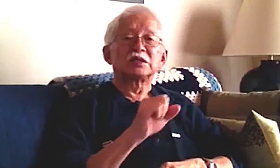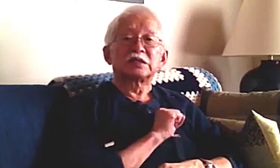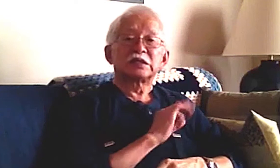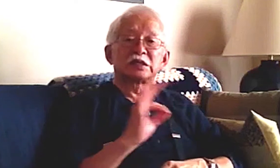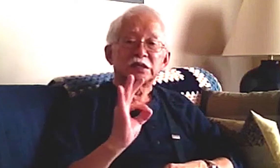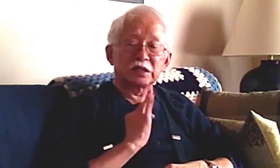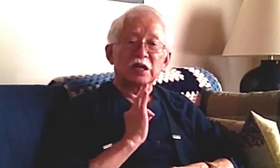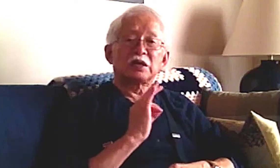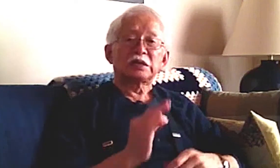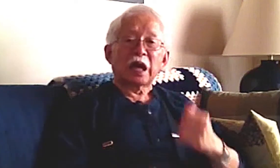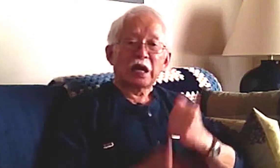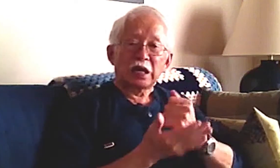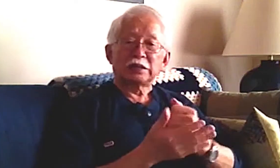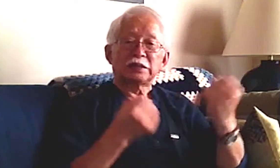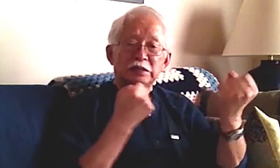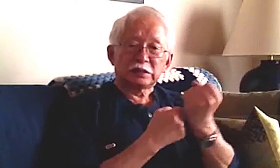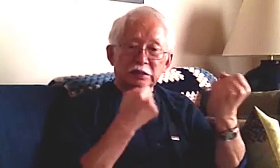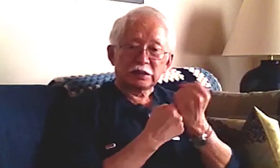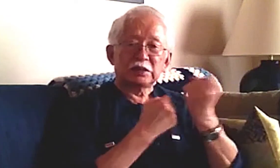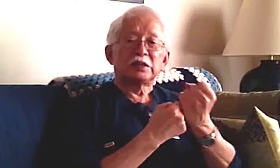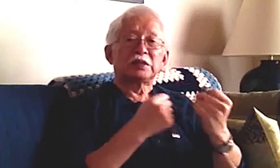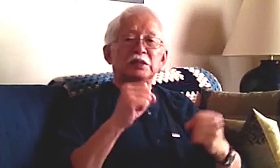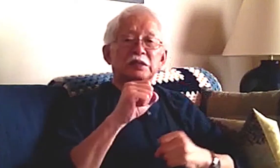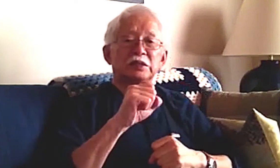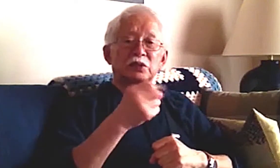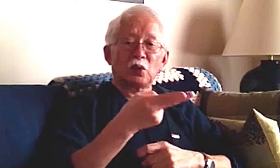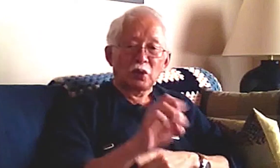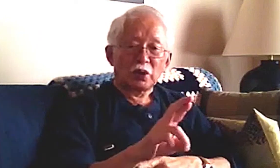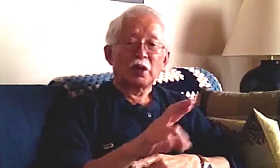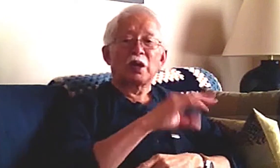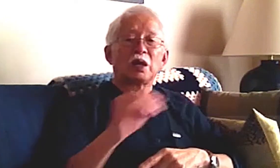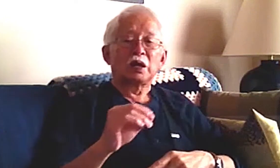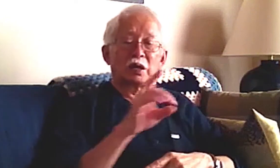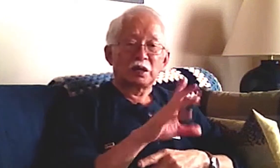where she was able to communicate directly with the staff person assigned to her